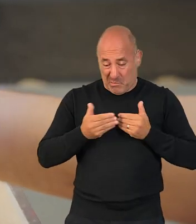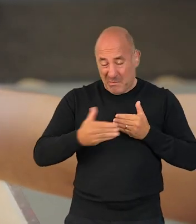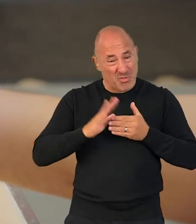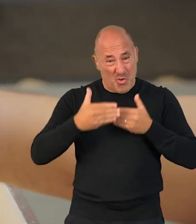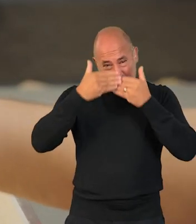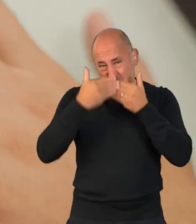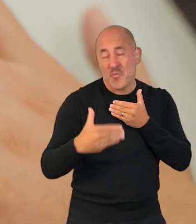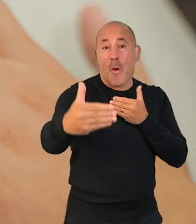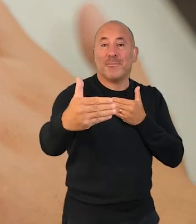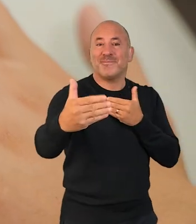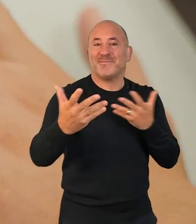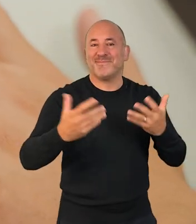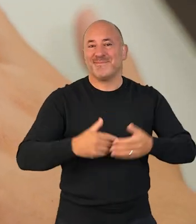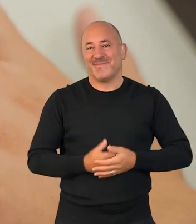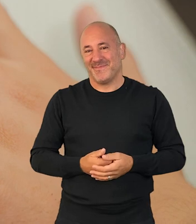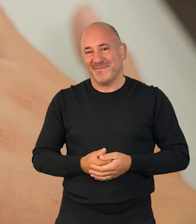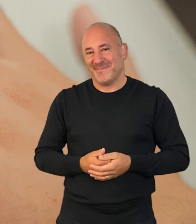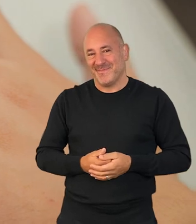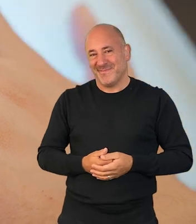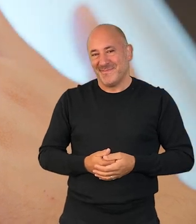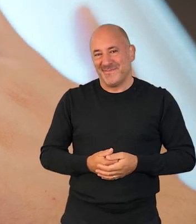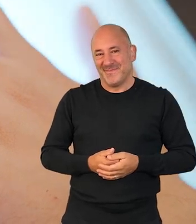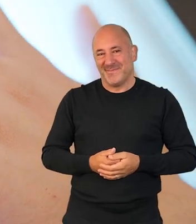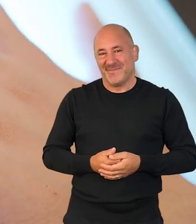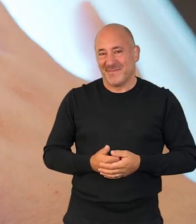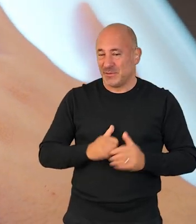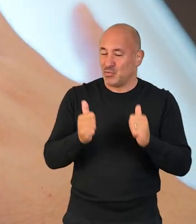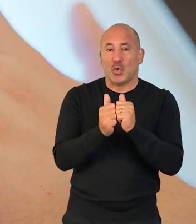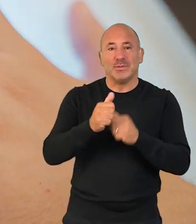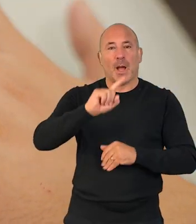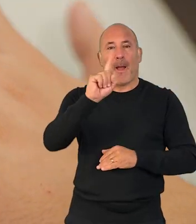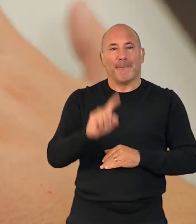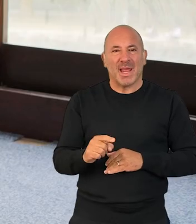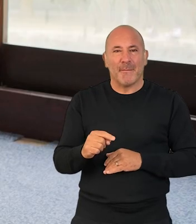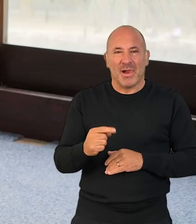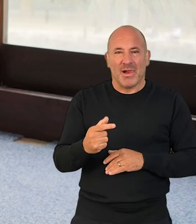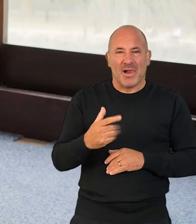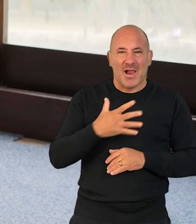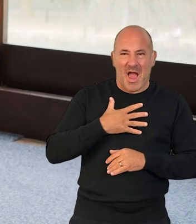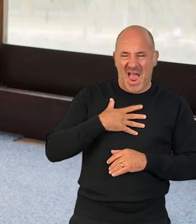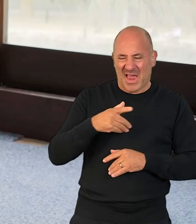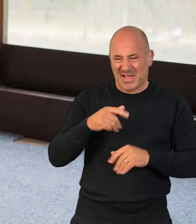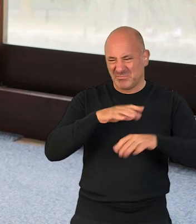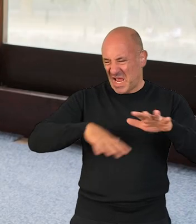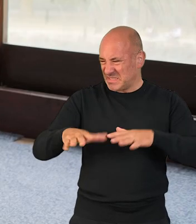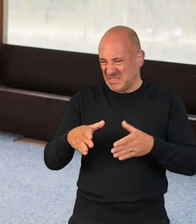carefully managed things that people will love for years. I think it's for people who are kind